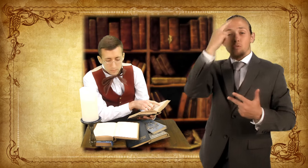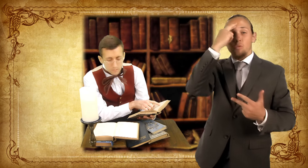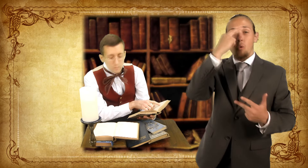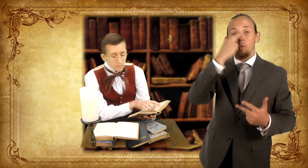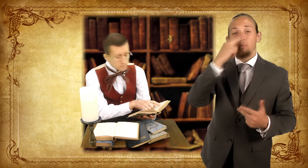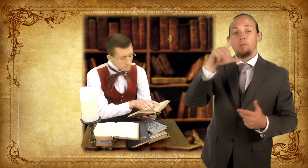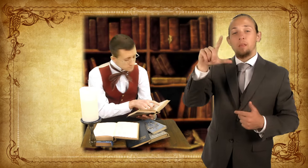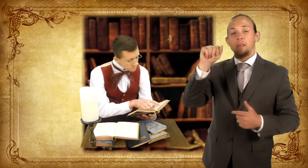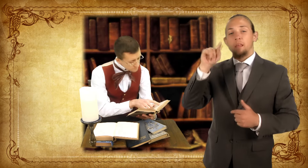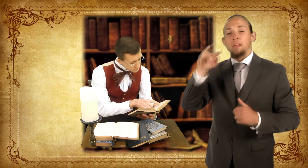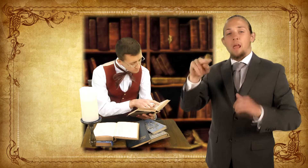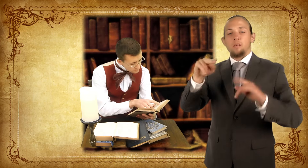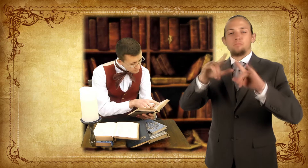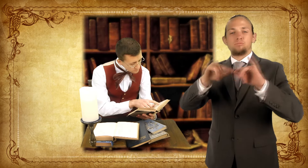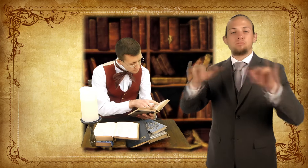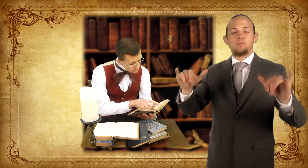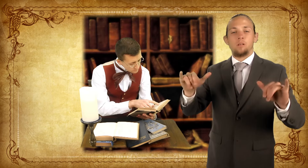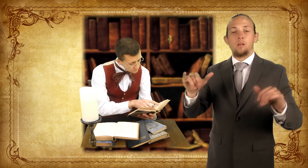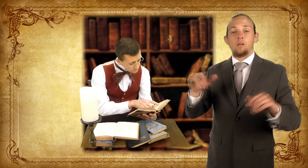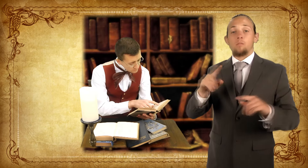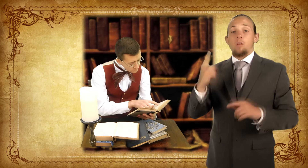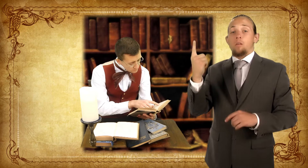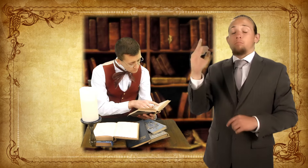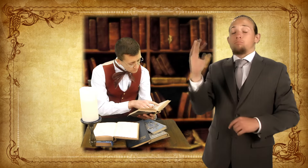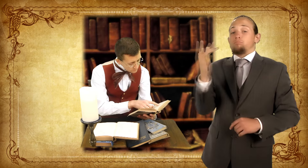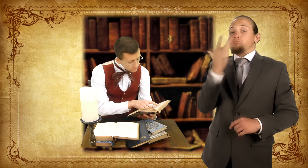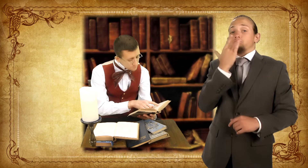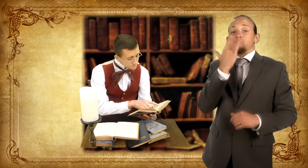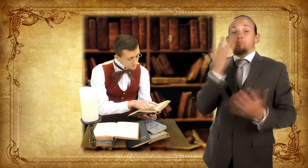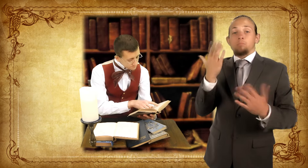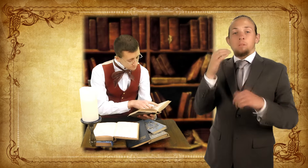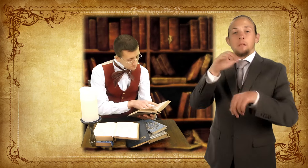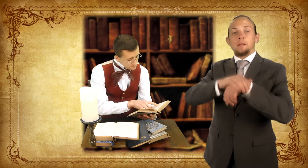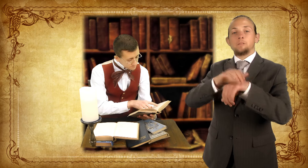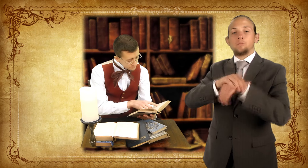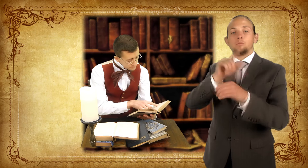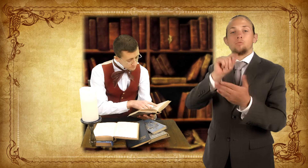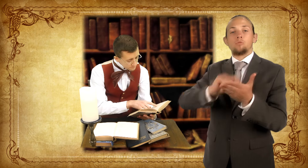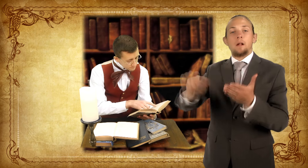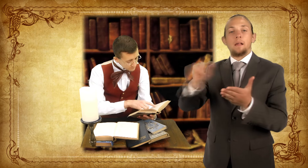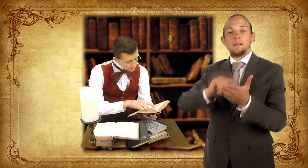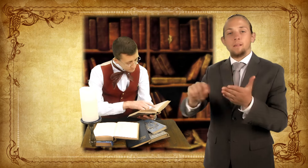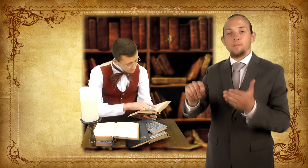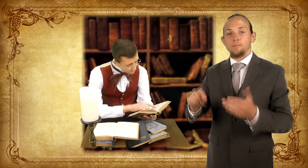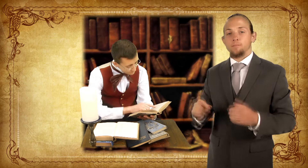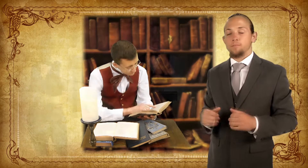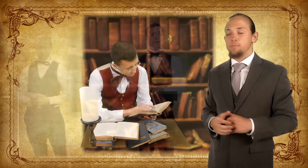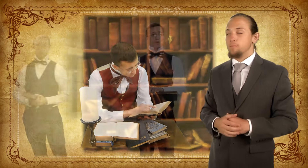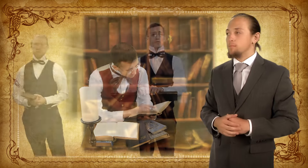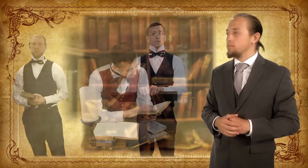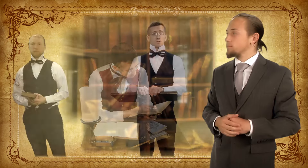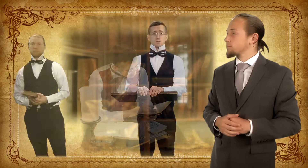History, Greek, Latin, but his favorite was English writing.